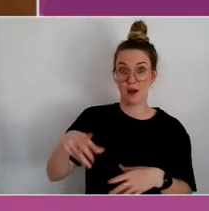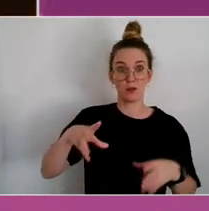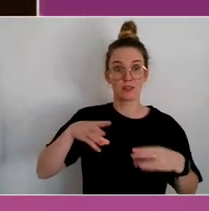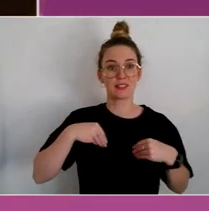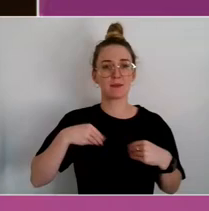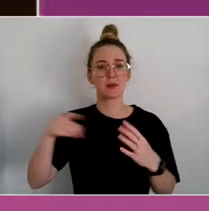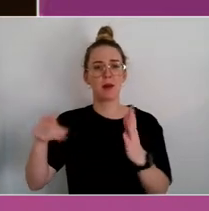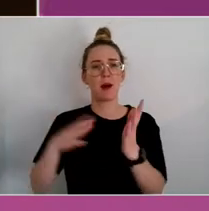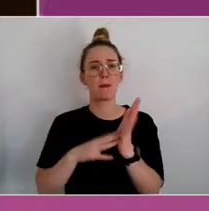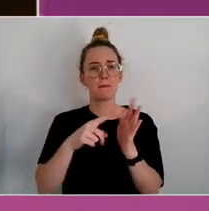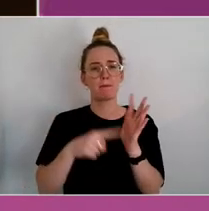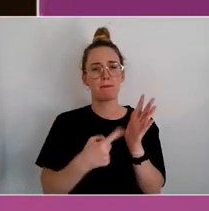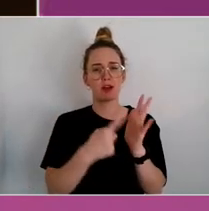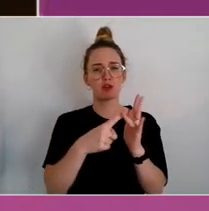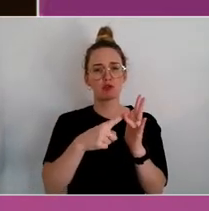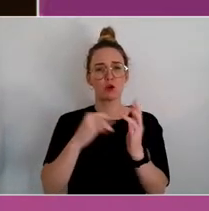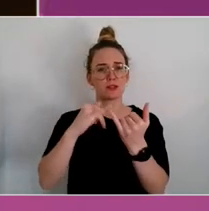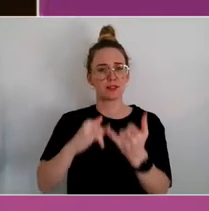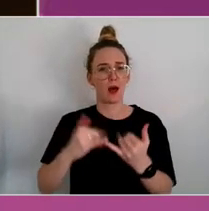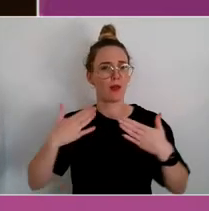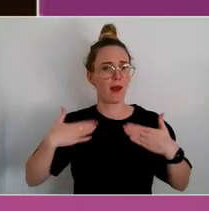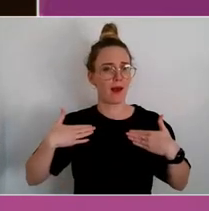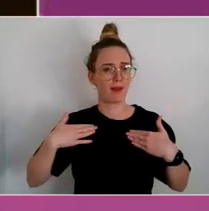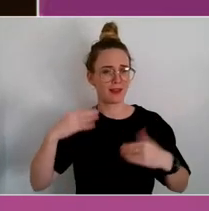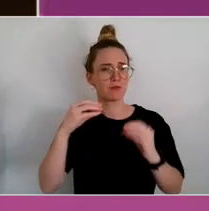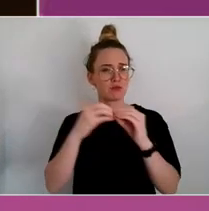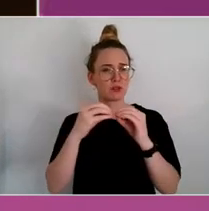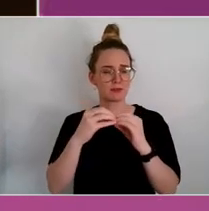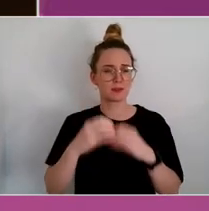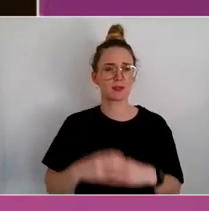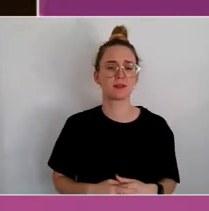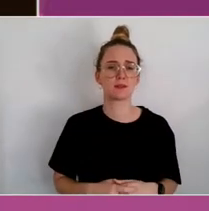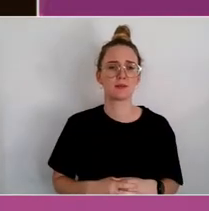So things can grow if you do them right.